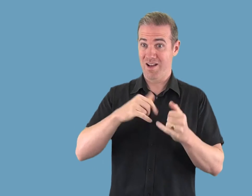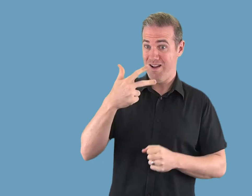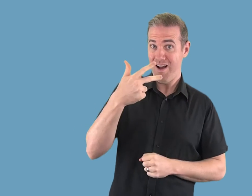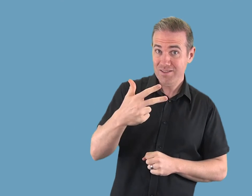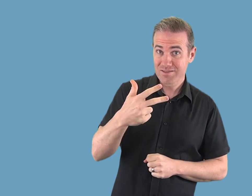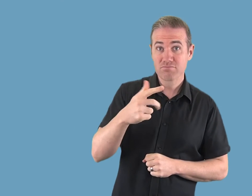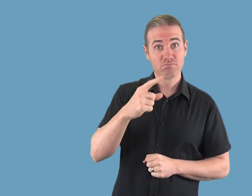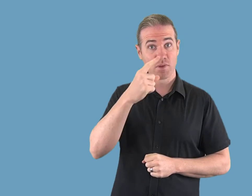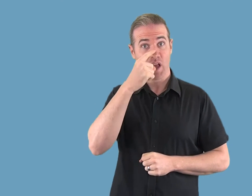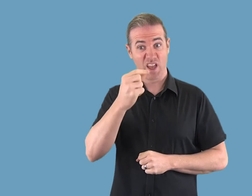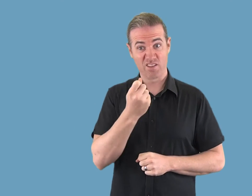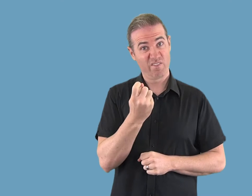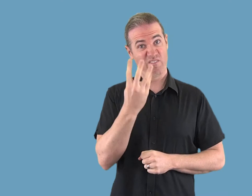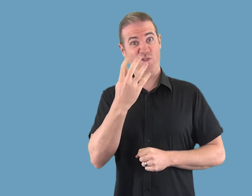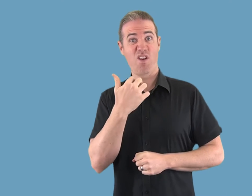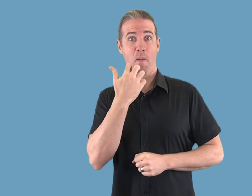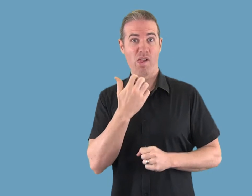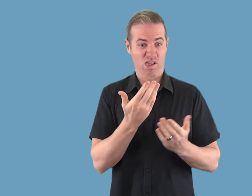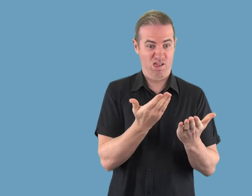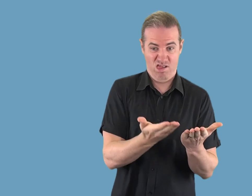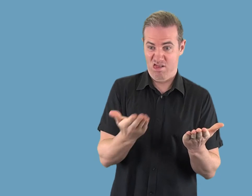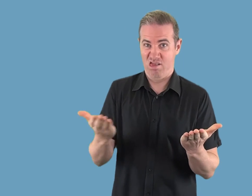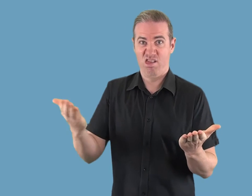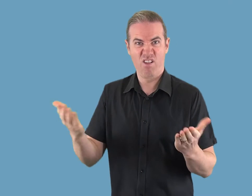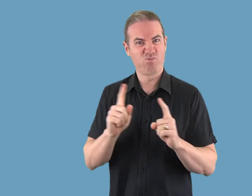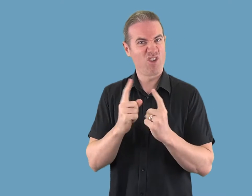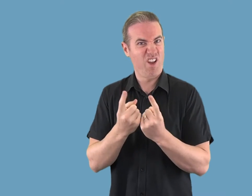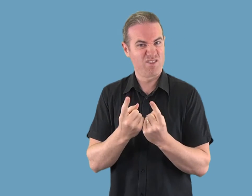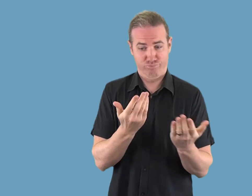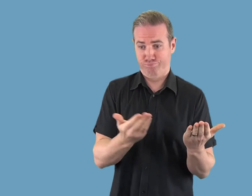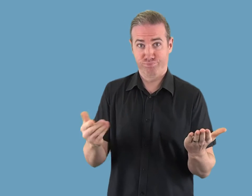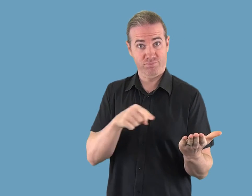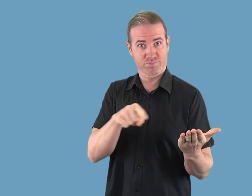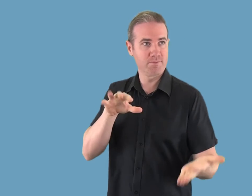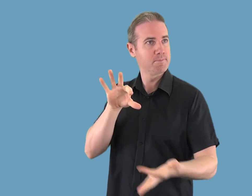iOS 8 adds multi-device support for Made for iPhone hearing aids, allowing users to pair their hearing aids with